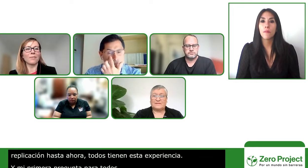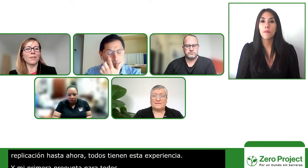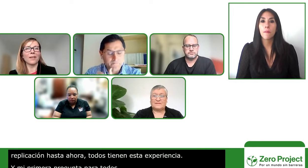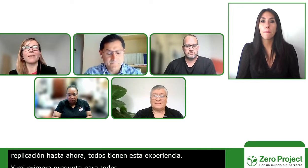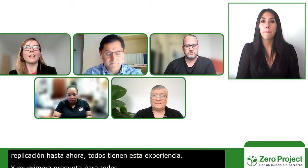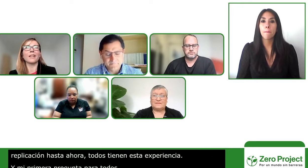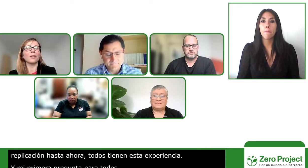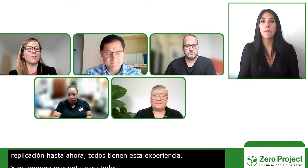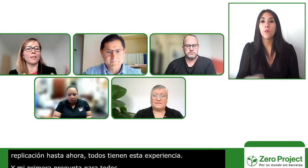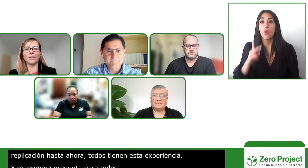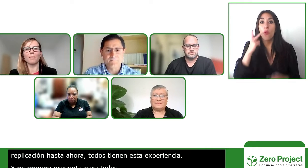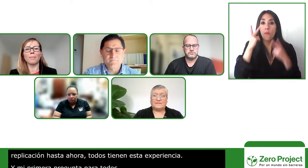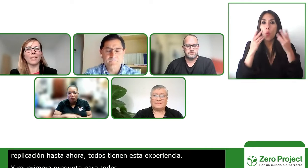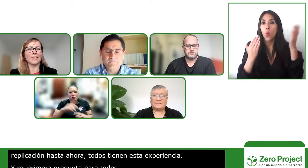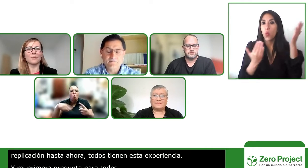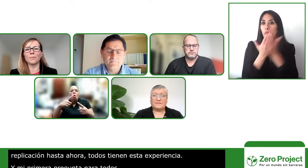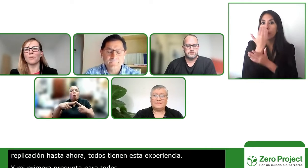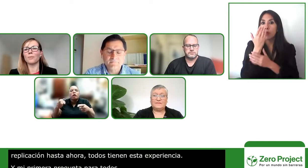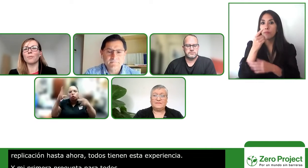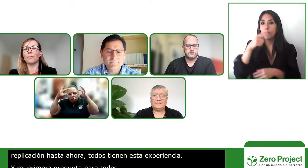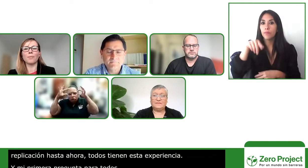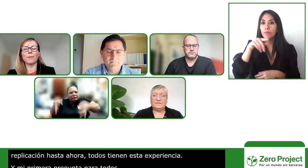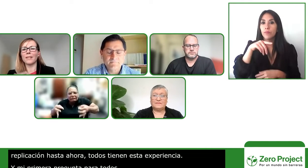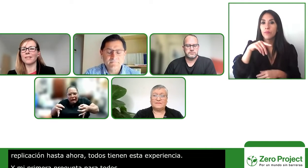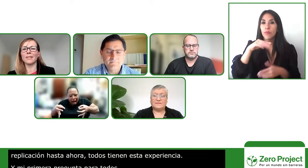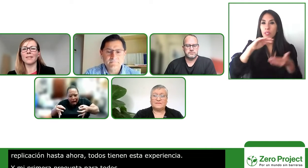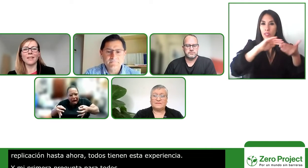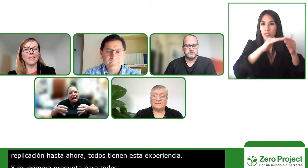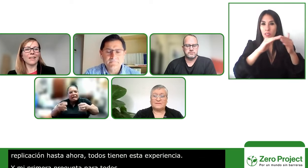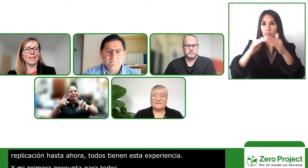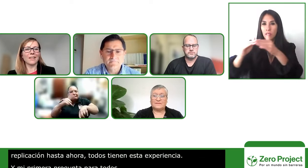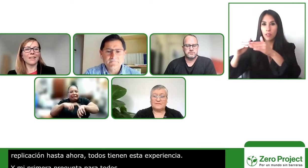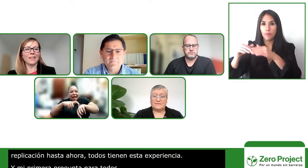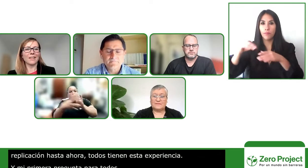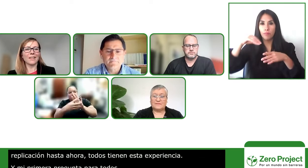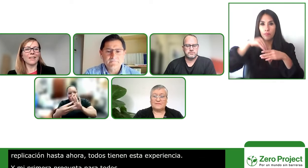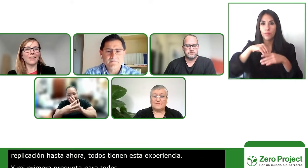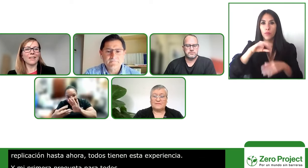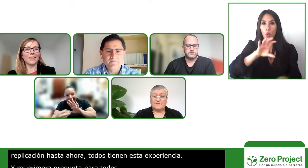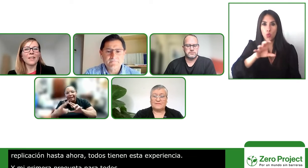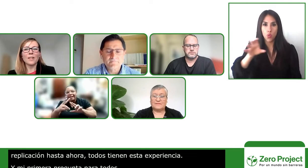when did you decide to replicate these either to go to another country or to